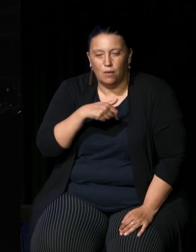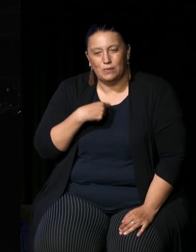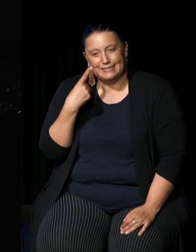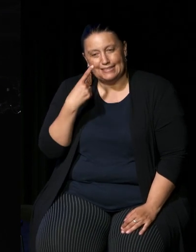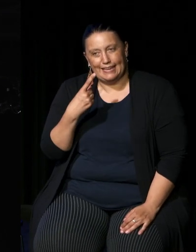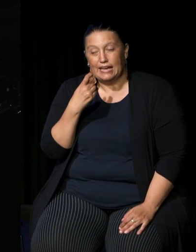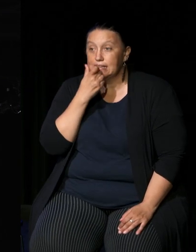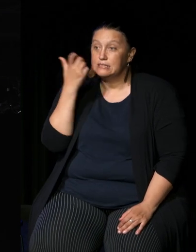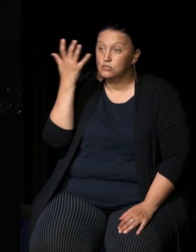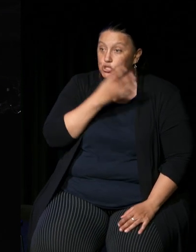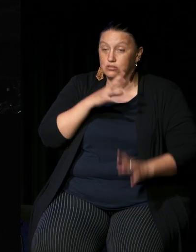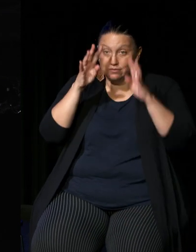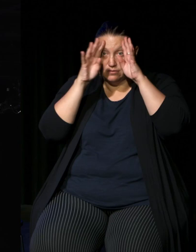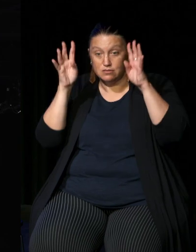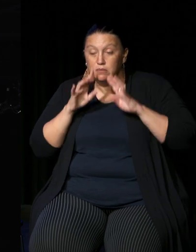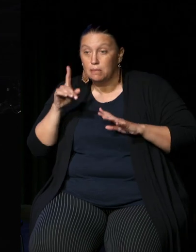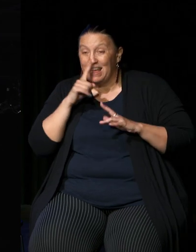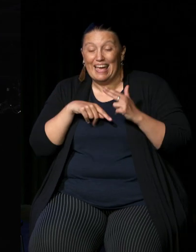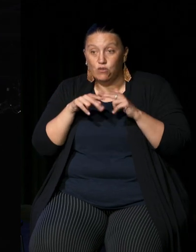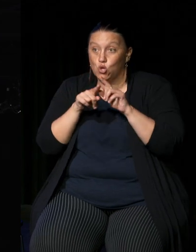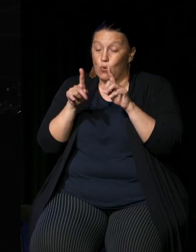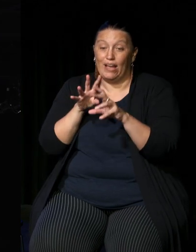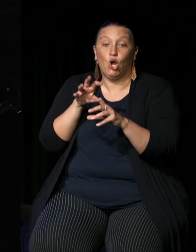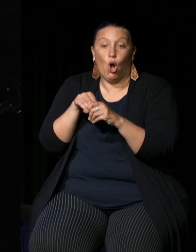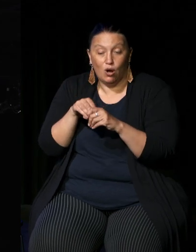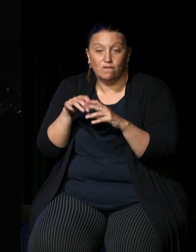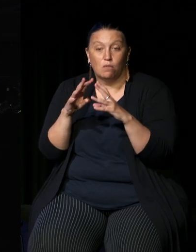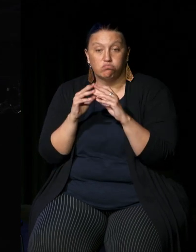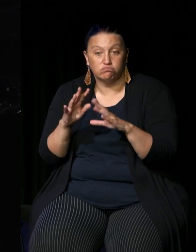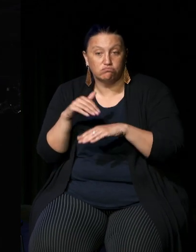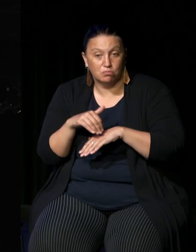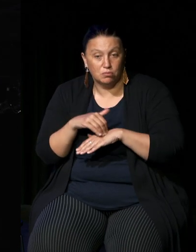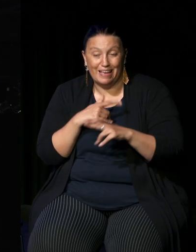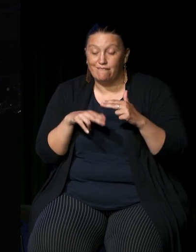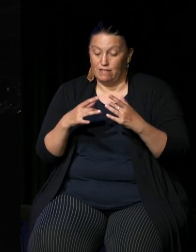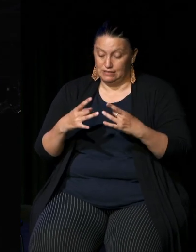you're engaged in the solutions if you're engaged in the problem solving if you have an agency those